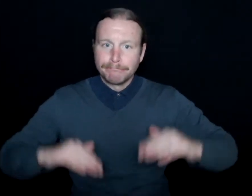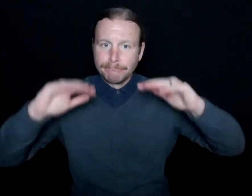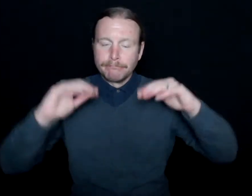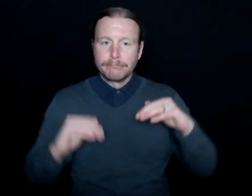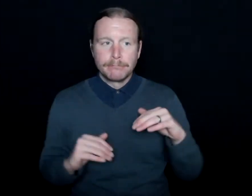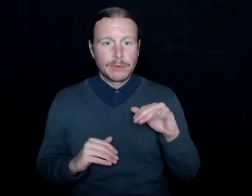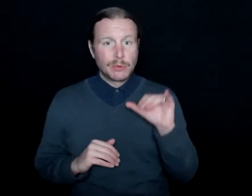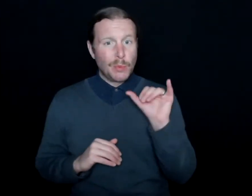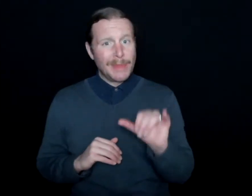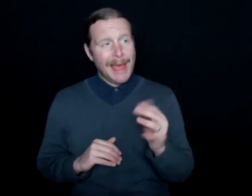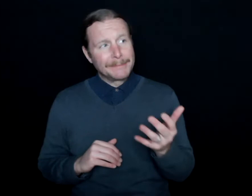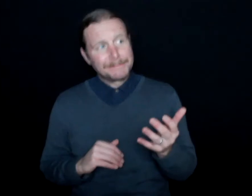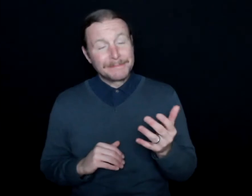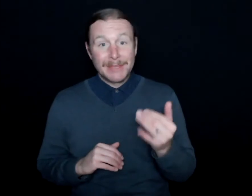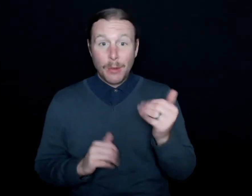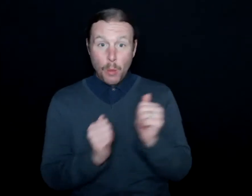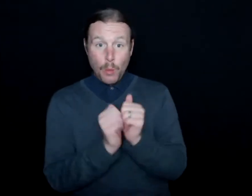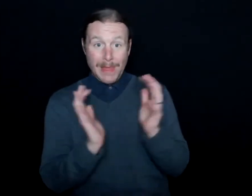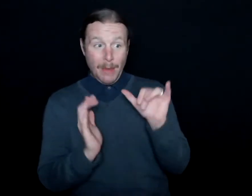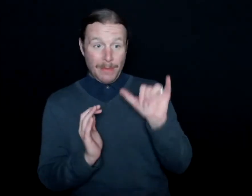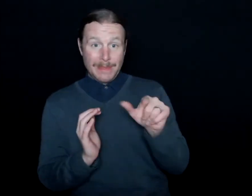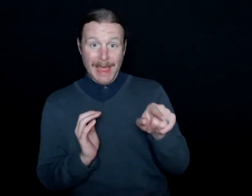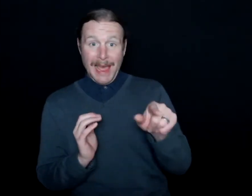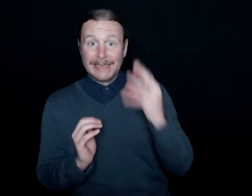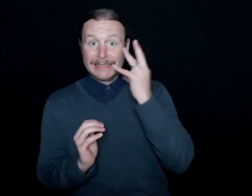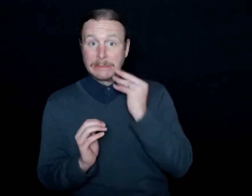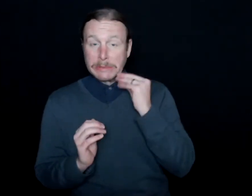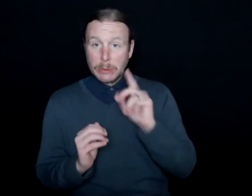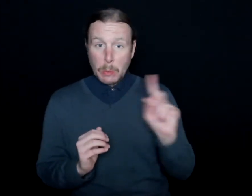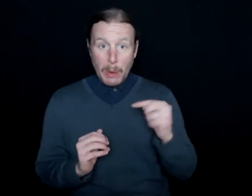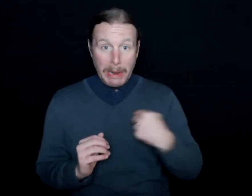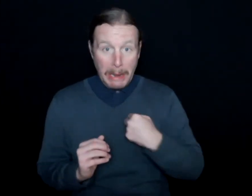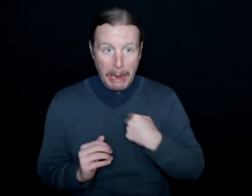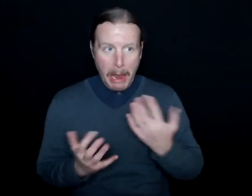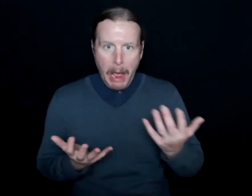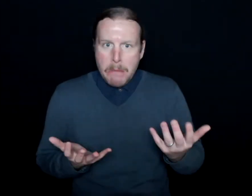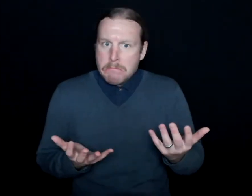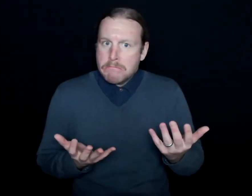I don't know where I'd be without that sort of experience. There are so many things that--